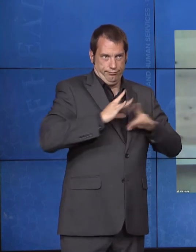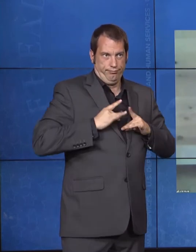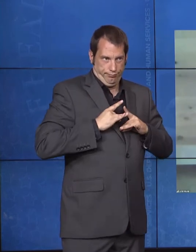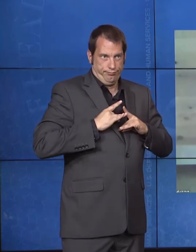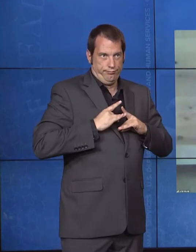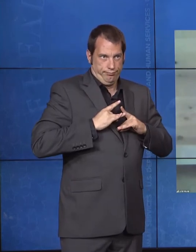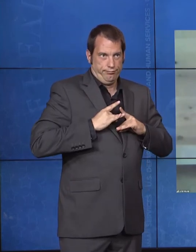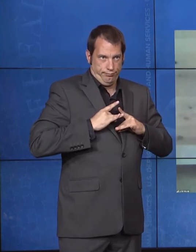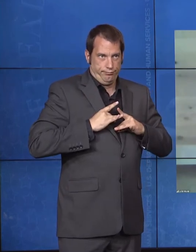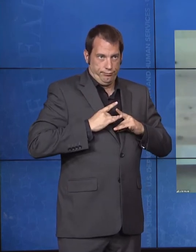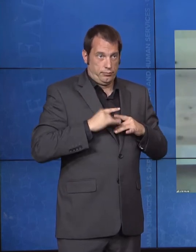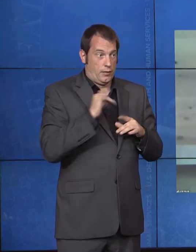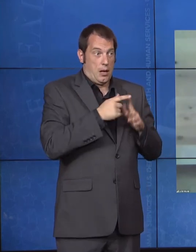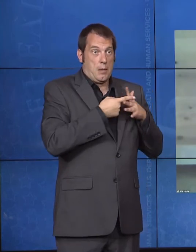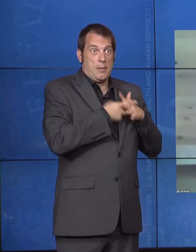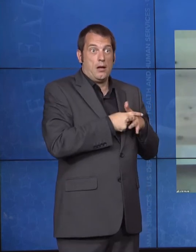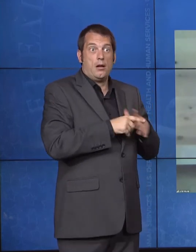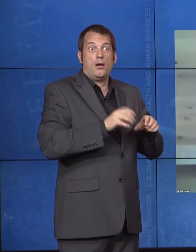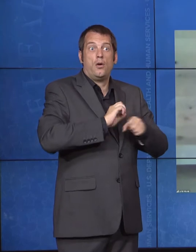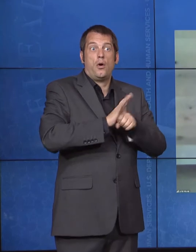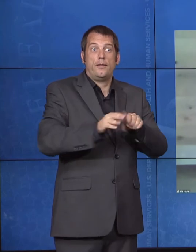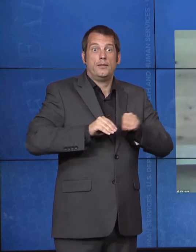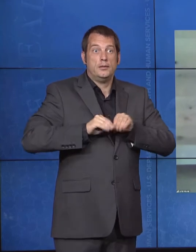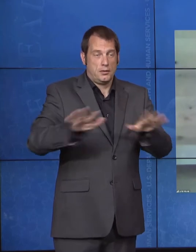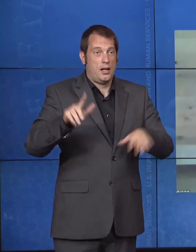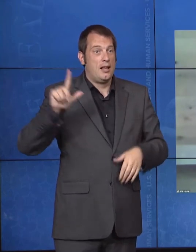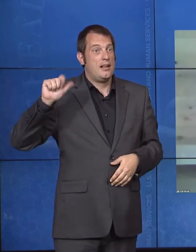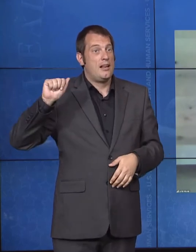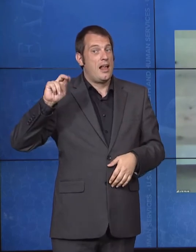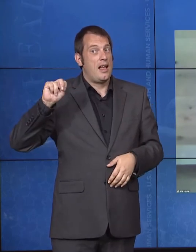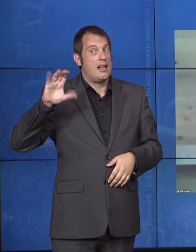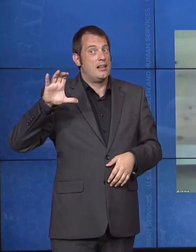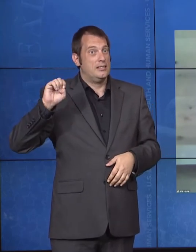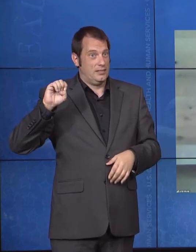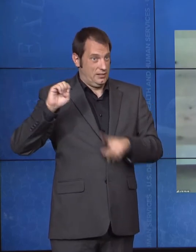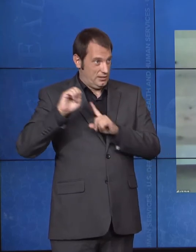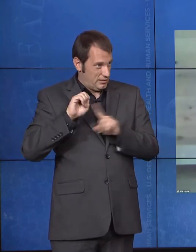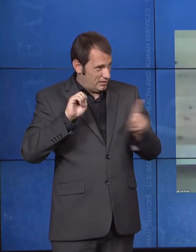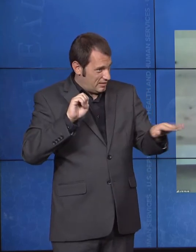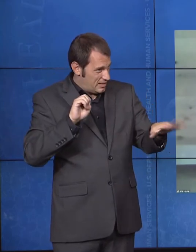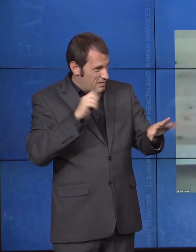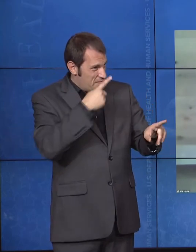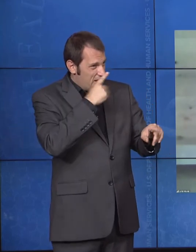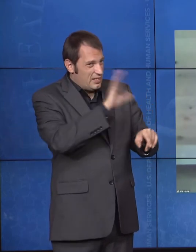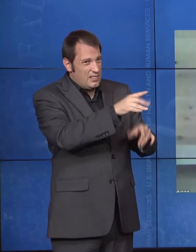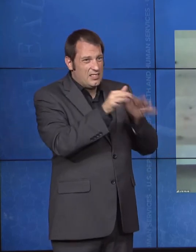Lance, can you talk a little bit today about what we've seen and been able to do in our